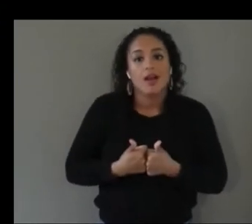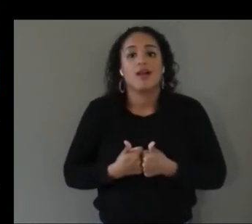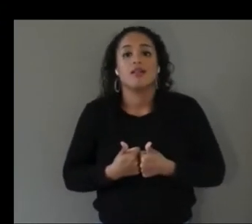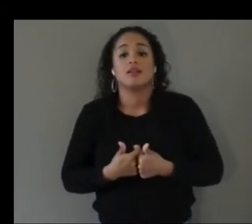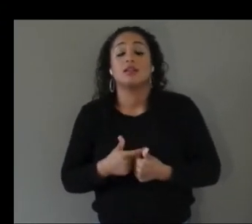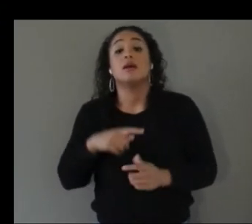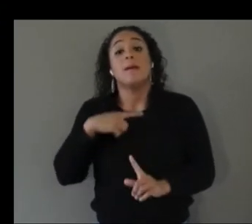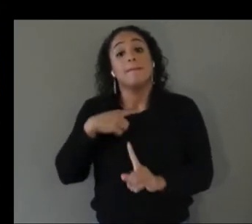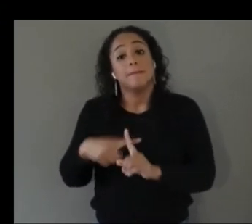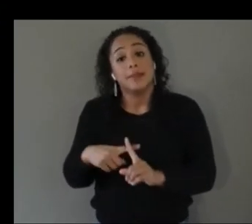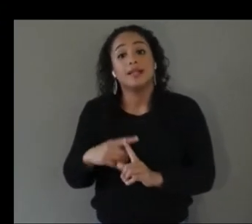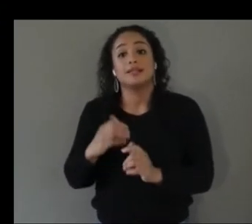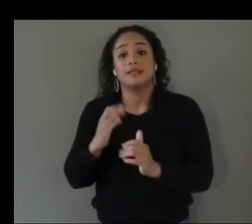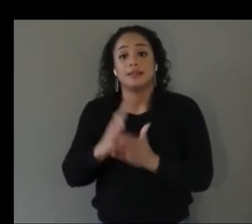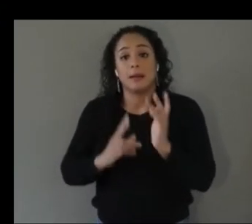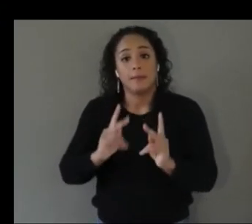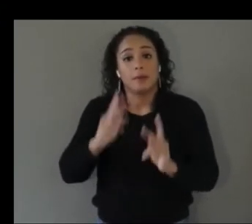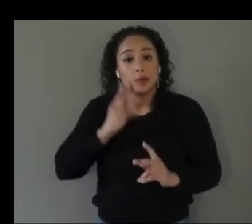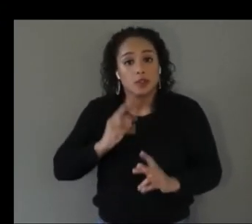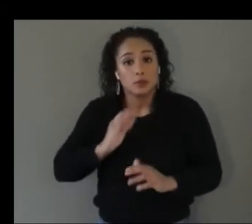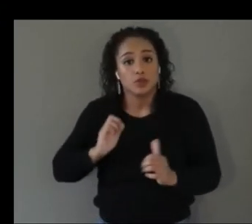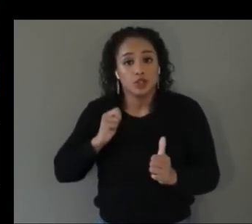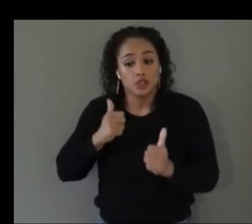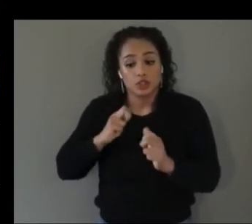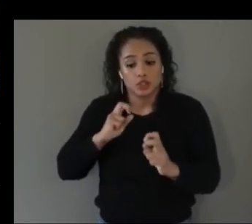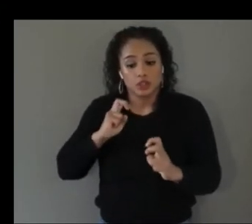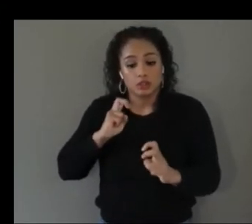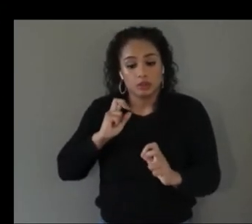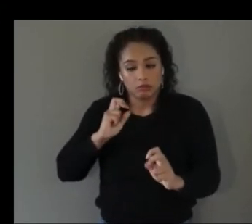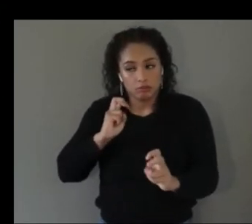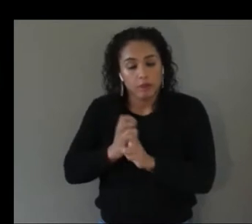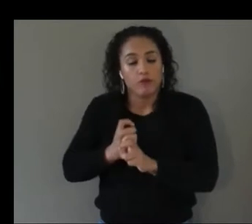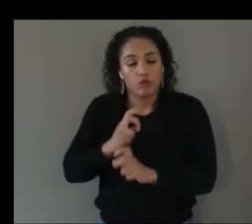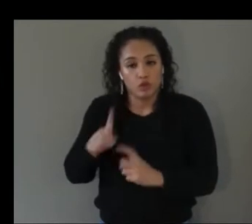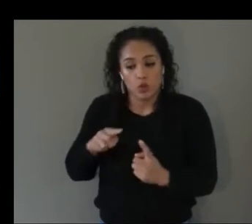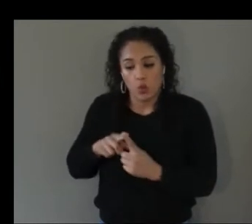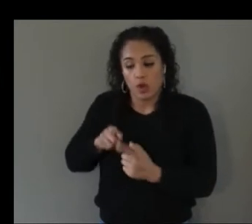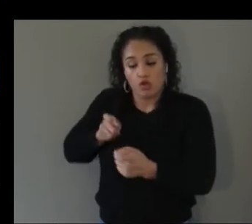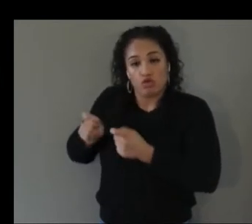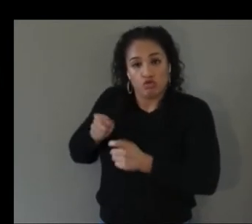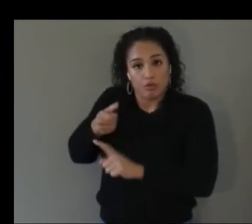you know i think there's a push now towards more kind of like hand tracking that you might get